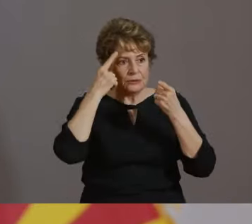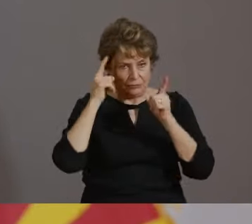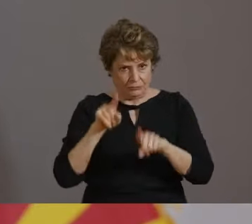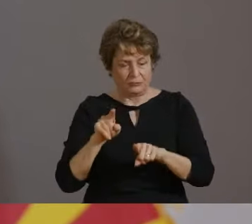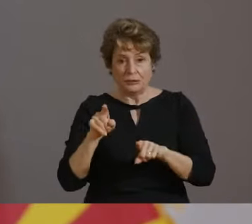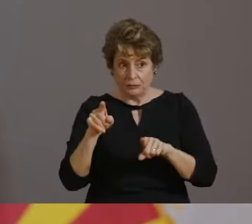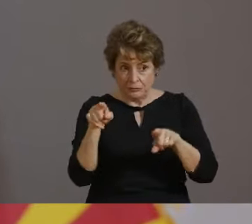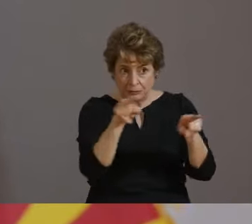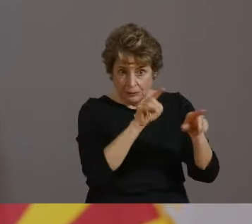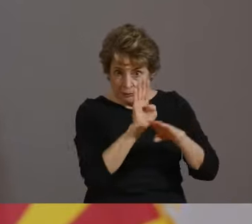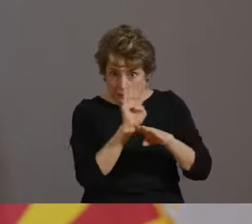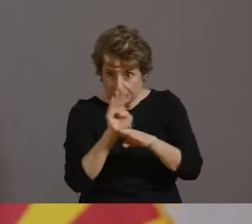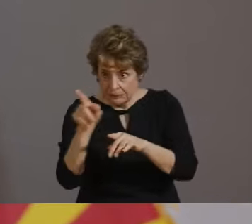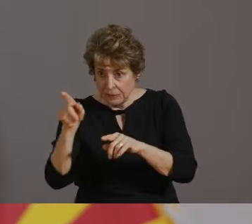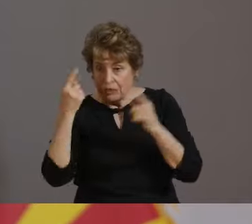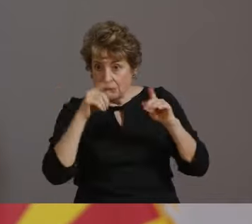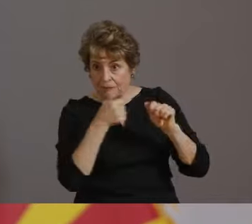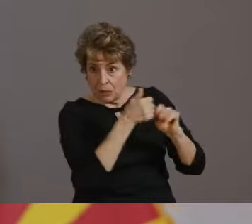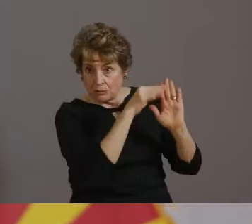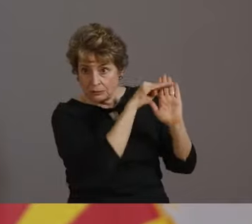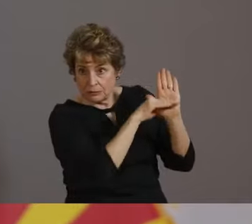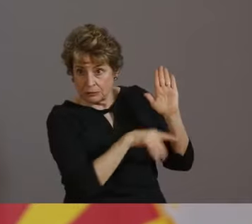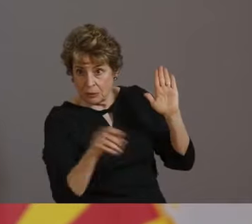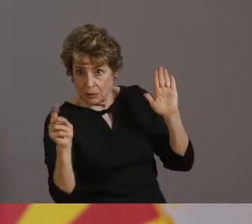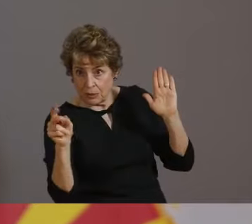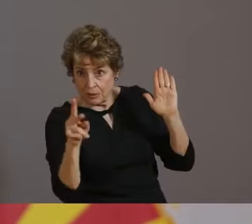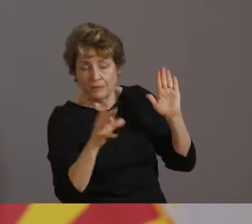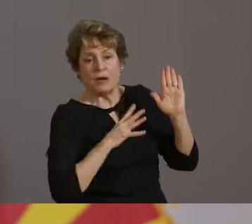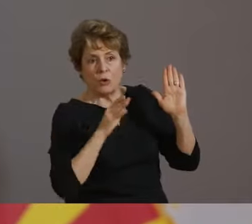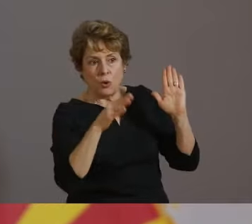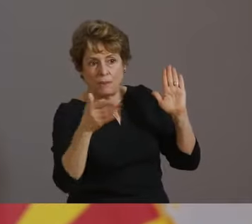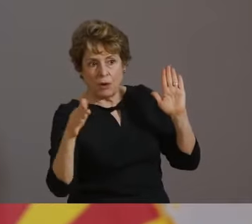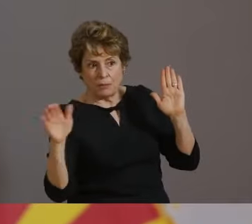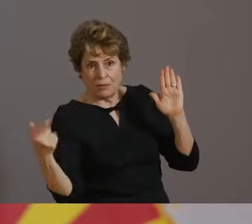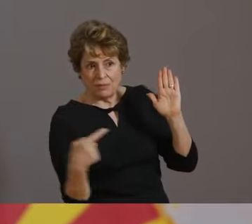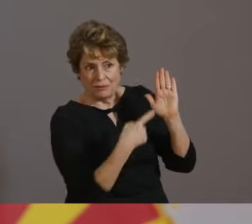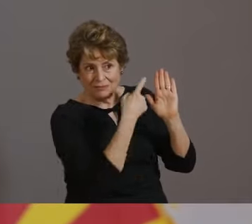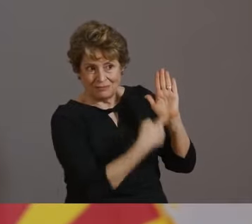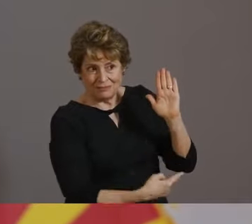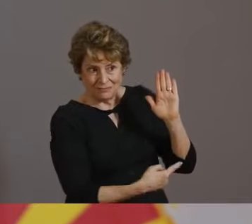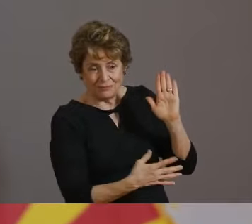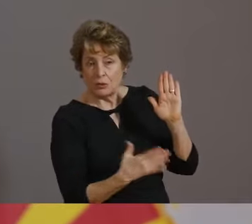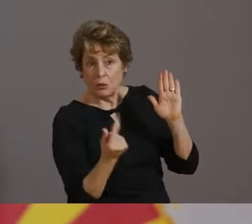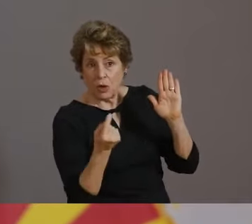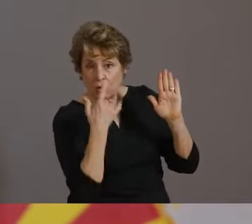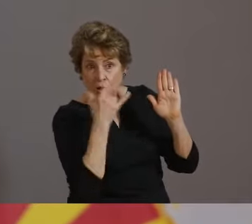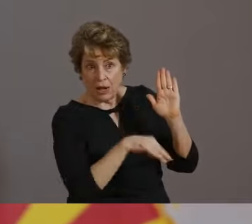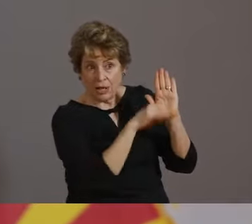THESE REQUIREMENTS INCLUDE LIMITING THE OCCUPANCY, REQUIRING THE USE OF MASKS EXCEPT WHEN EATING